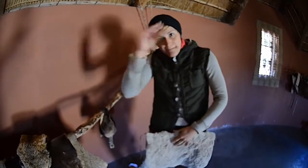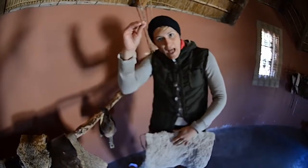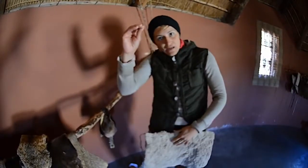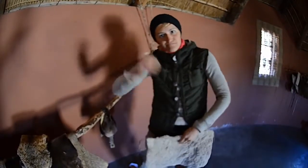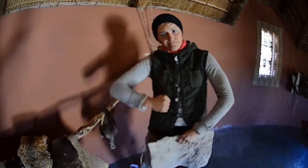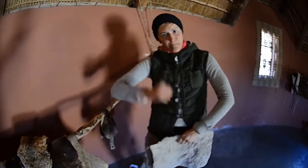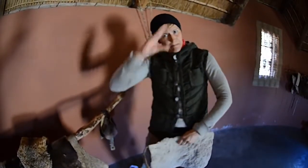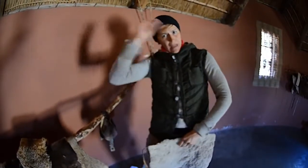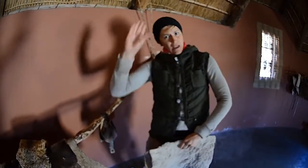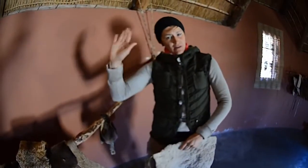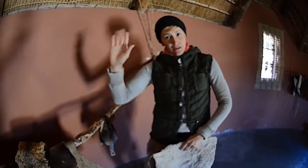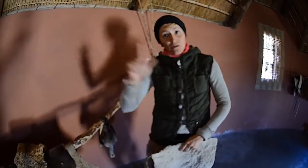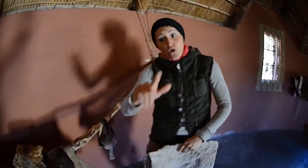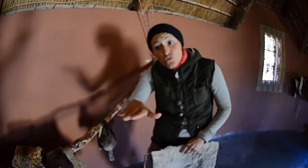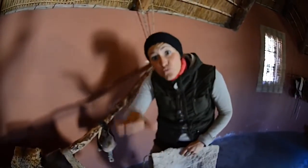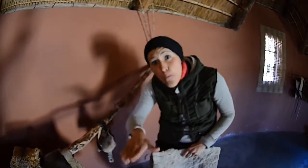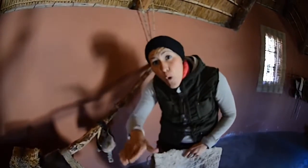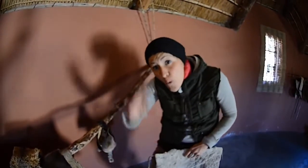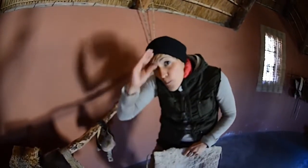This article of clothing is for the man